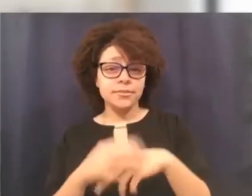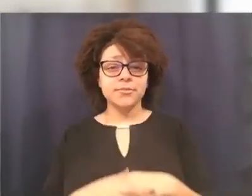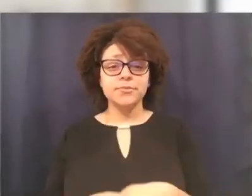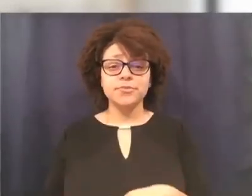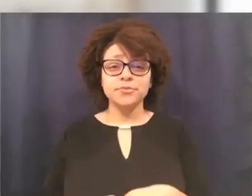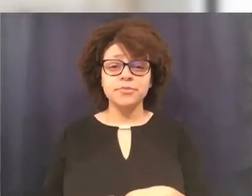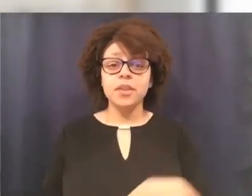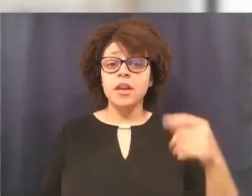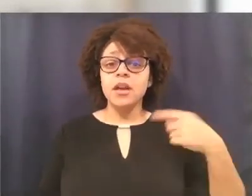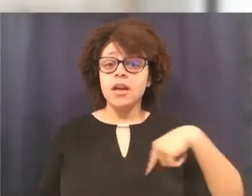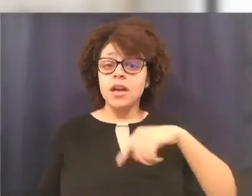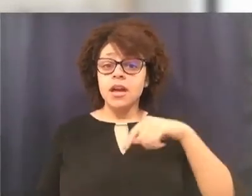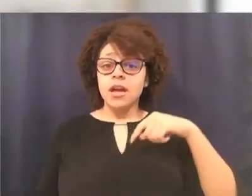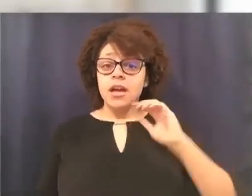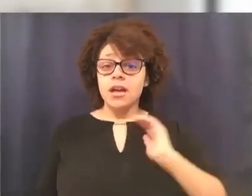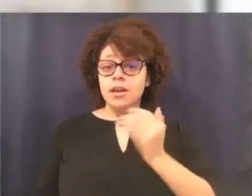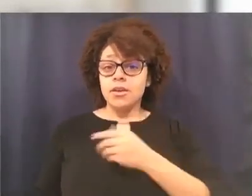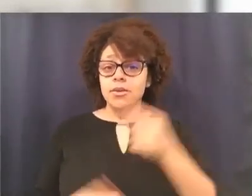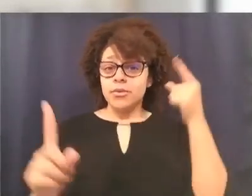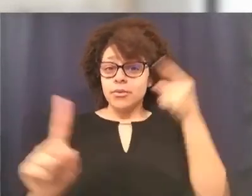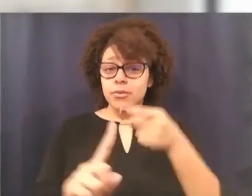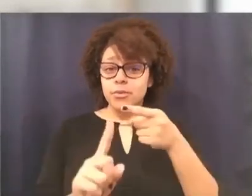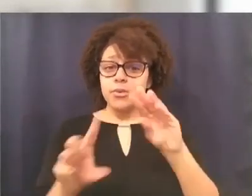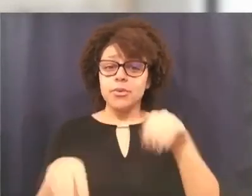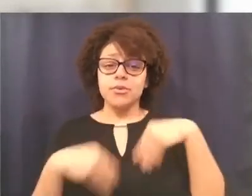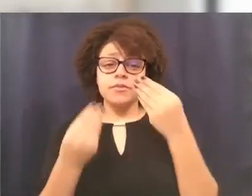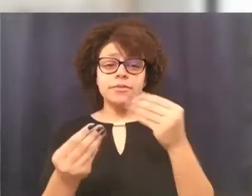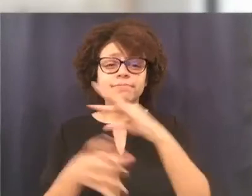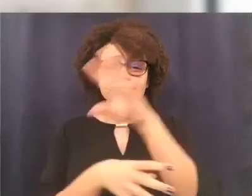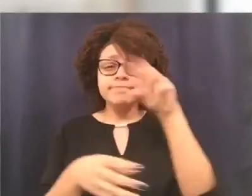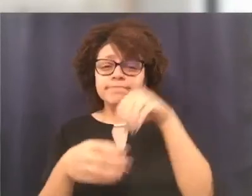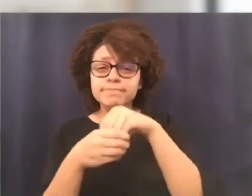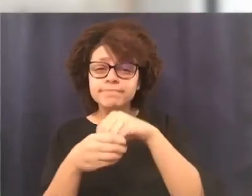while remaining sensitive to your unique and varying needs.